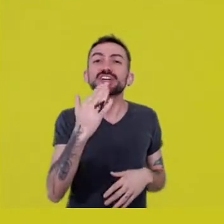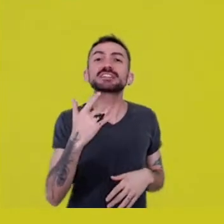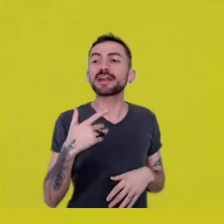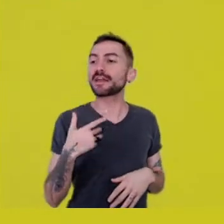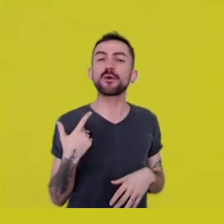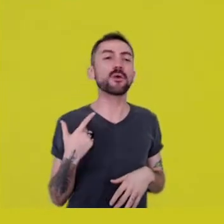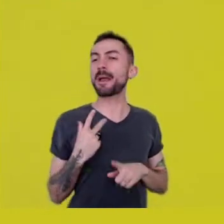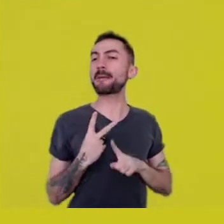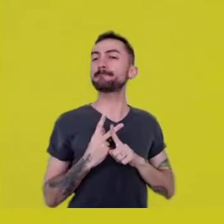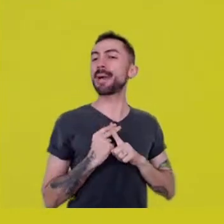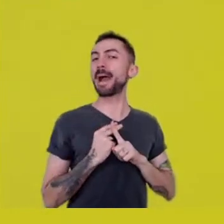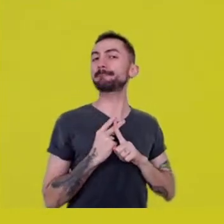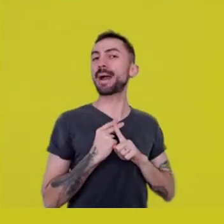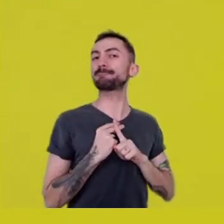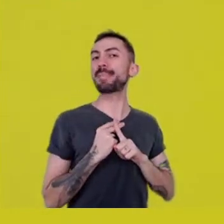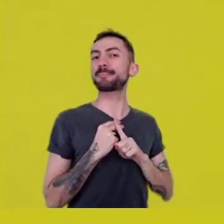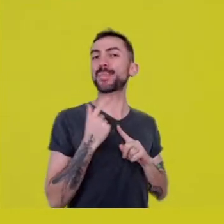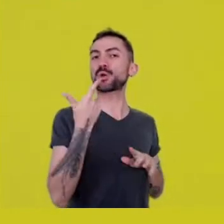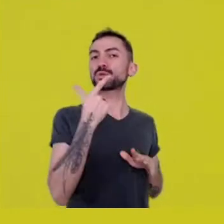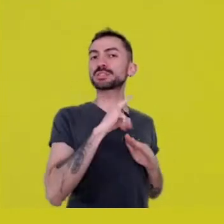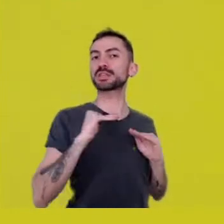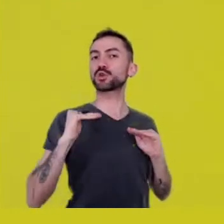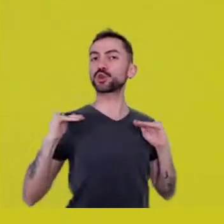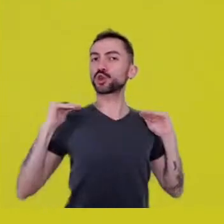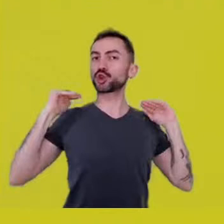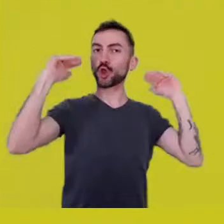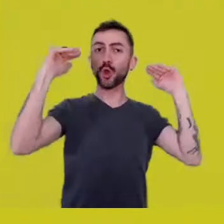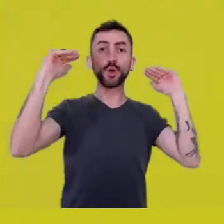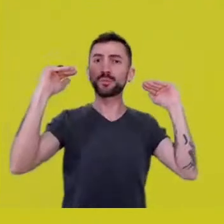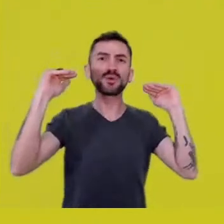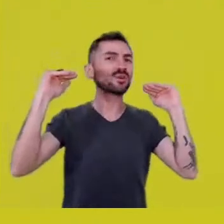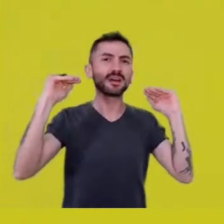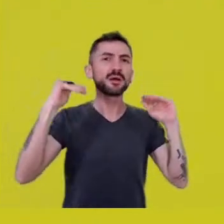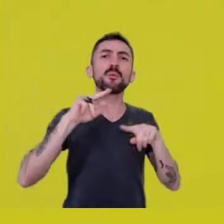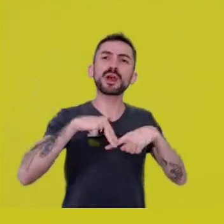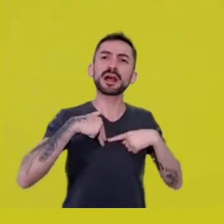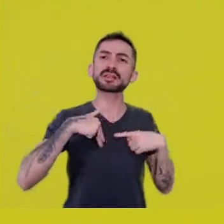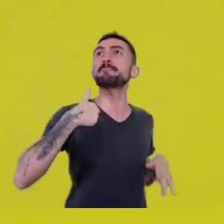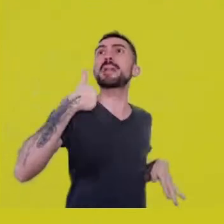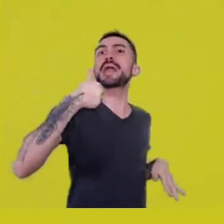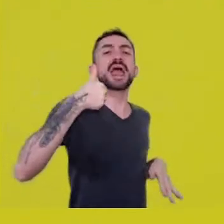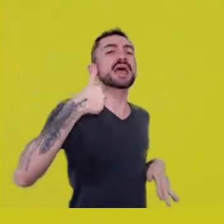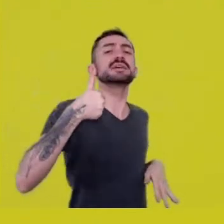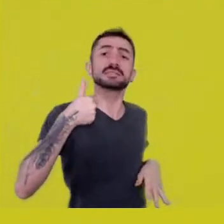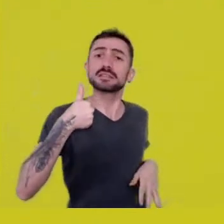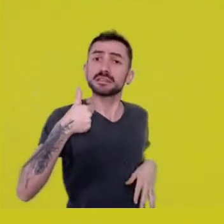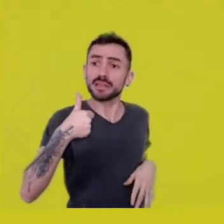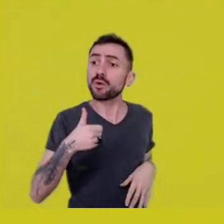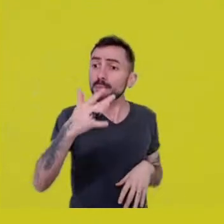but that I need to be together with other people who give my life meaning.